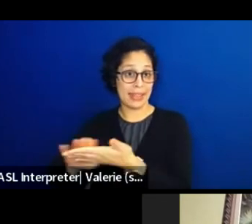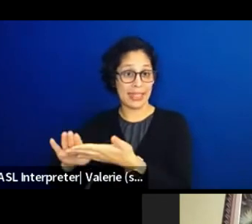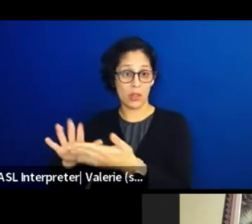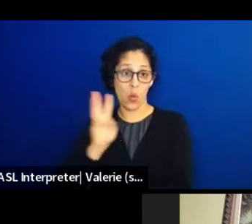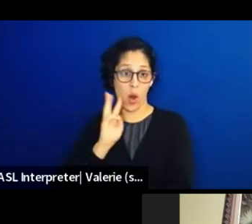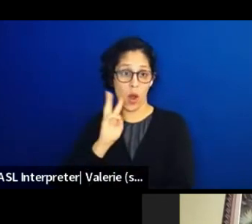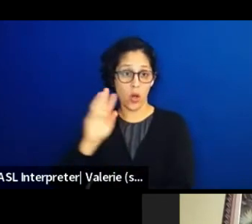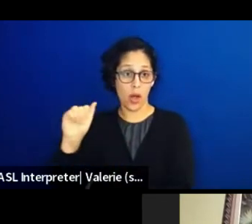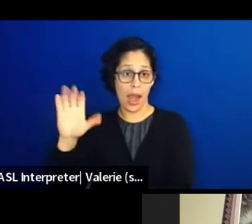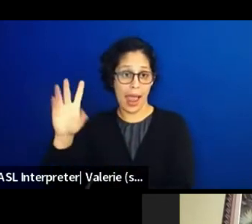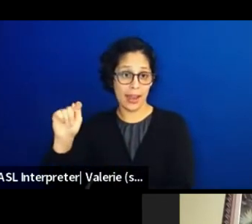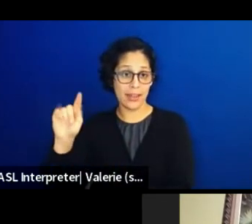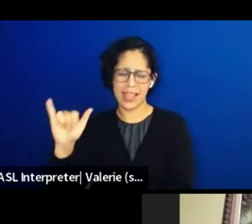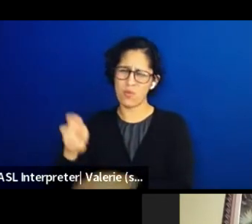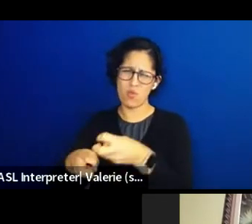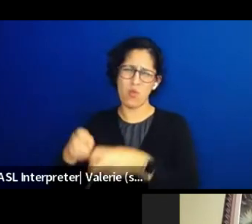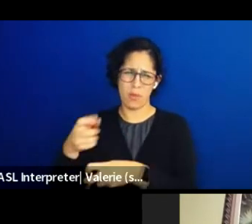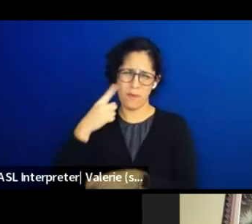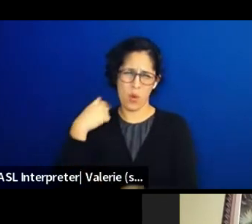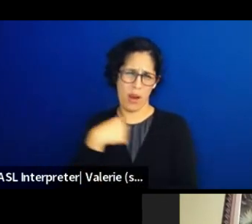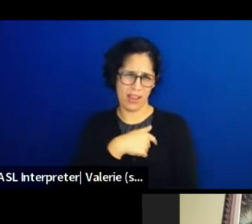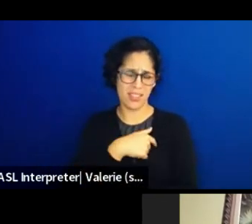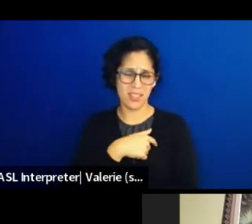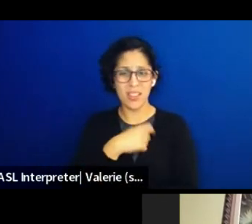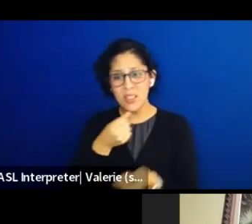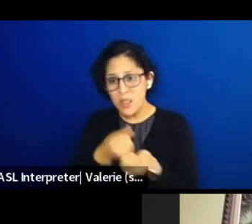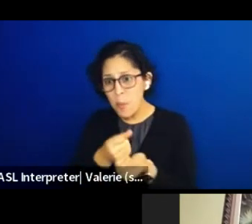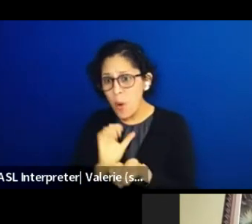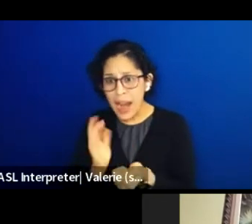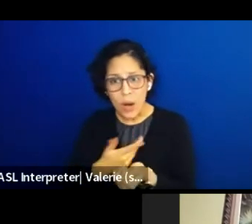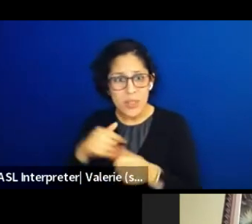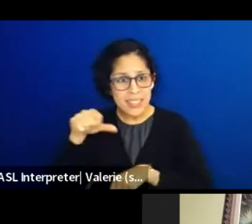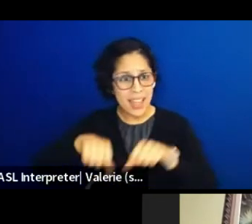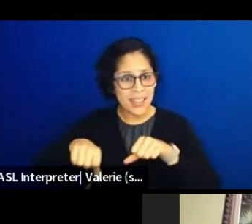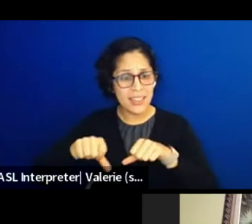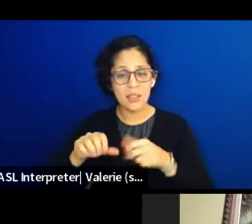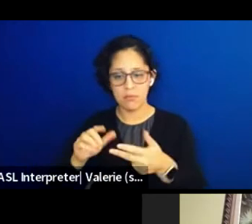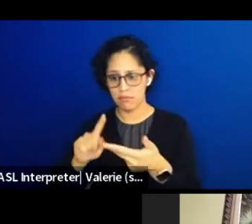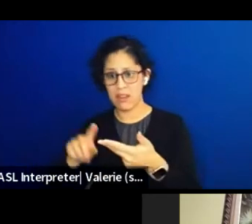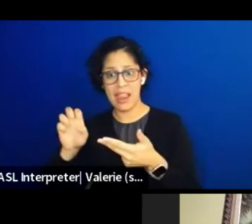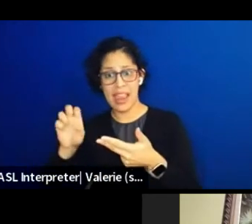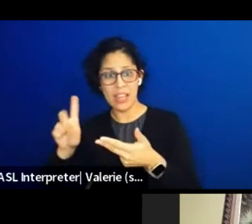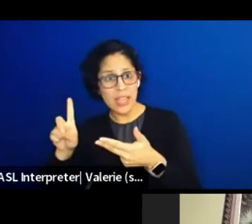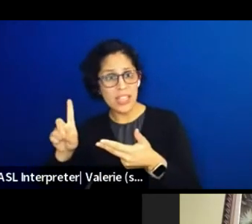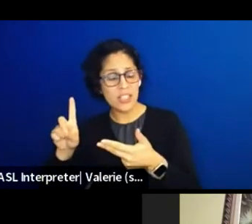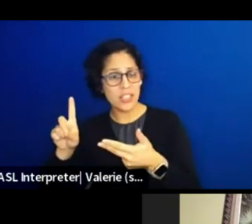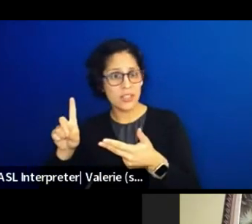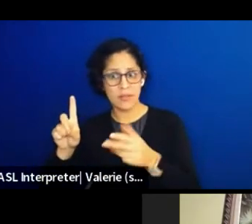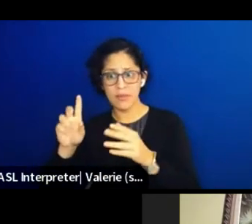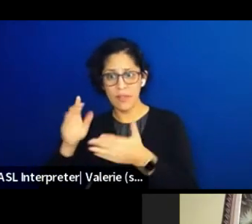Again, support our sciences, support our Educational Fund, like support the next generation of Miccosukee